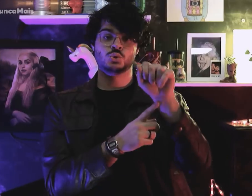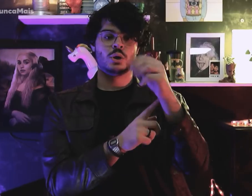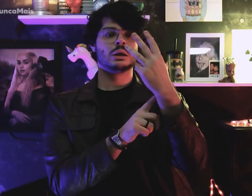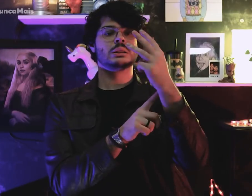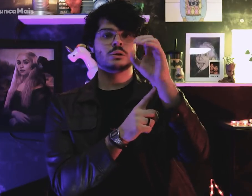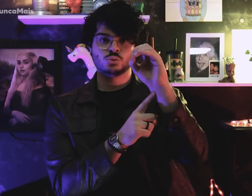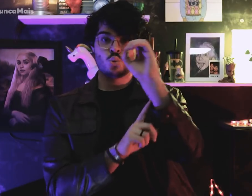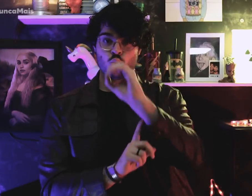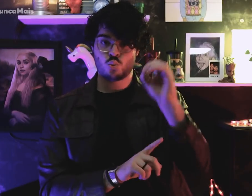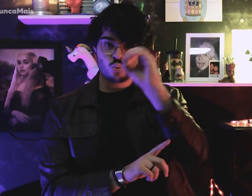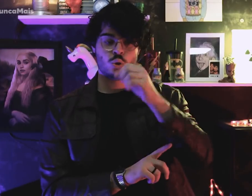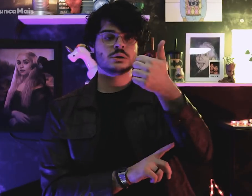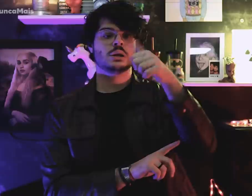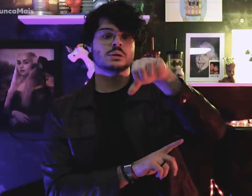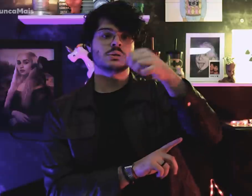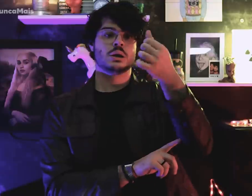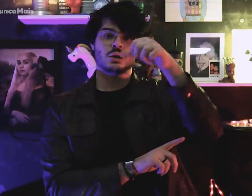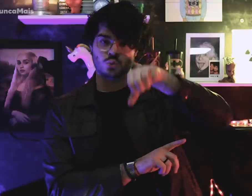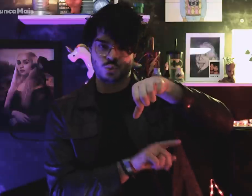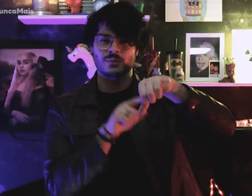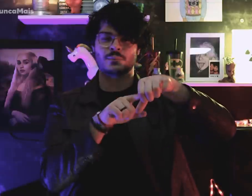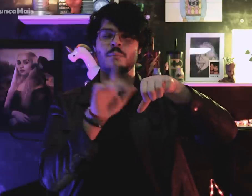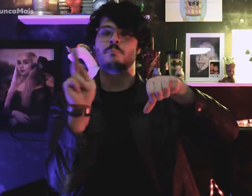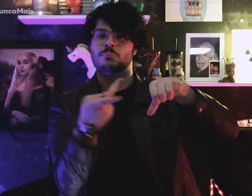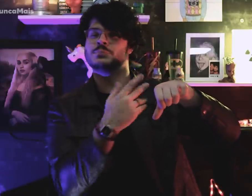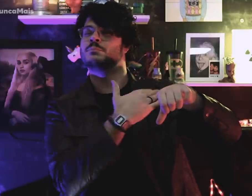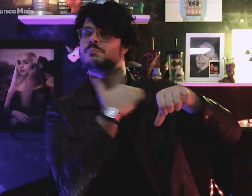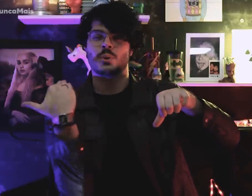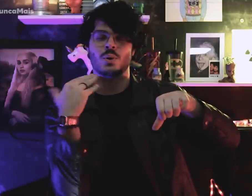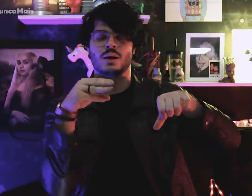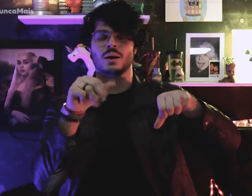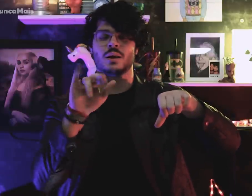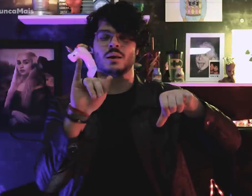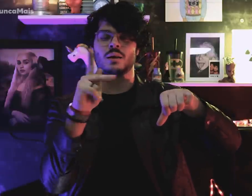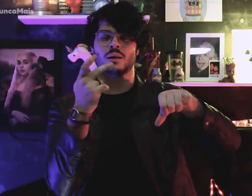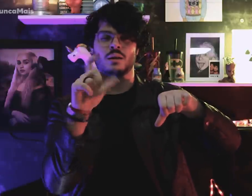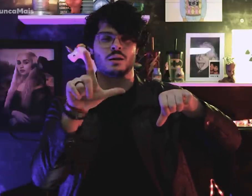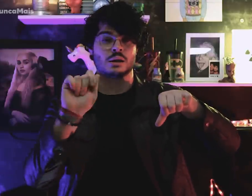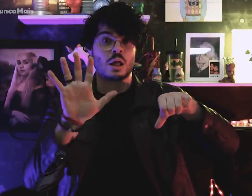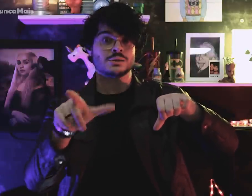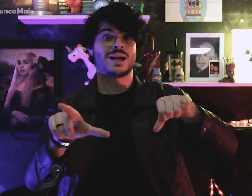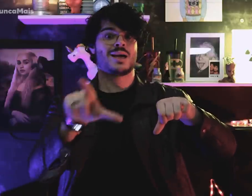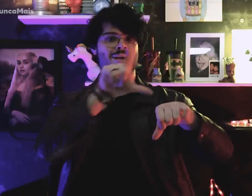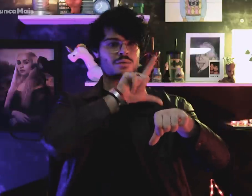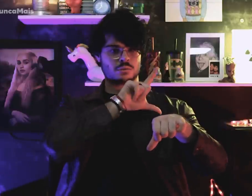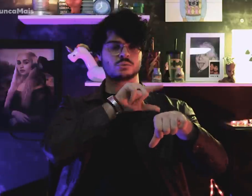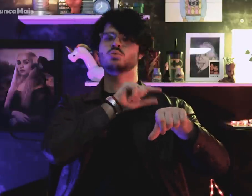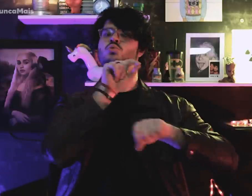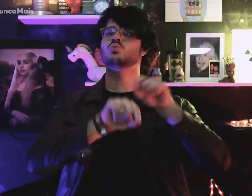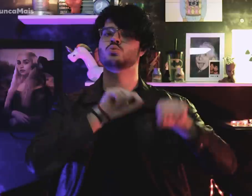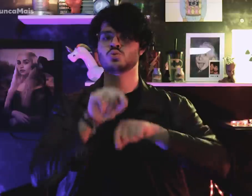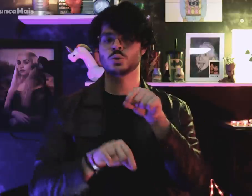On October 30, 1969, before death of Carlos Marighella,